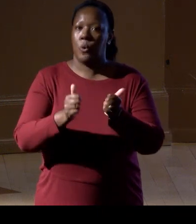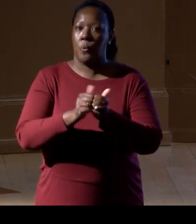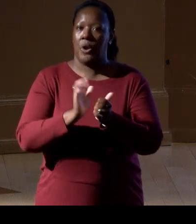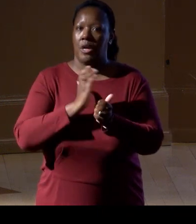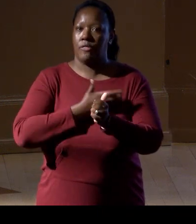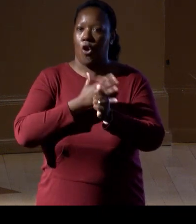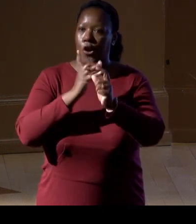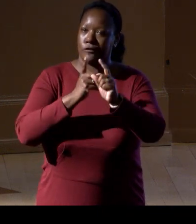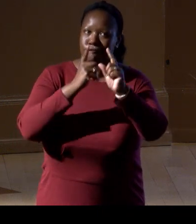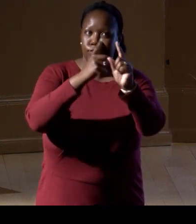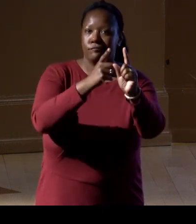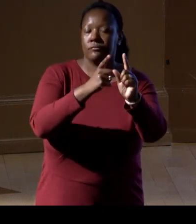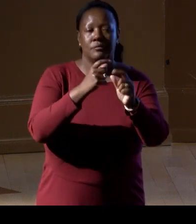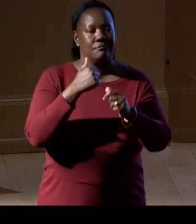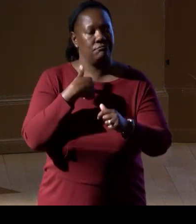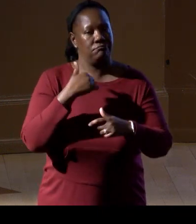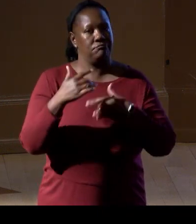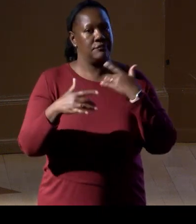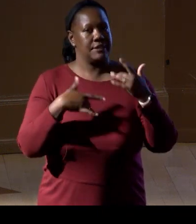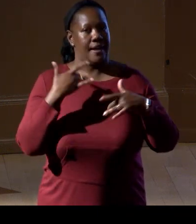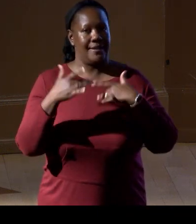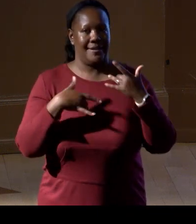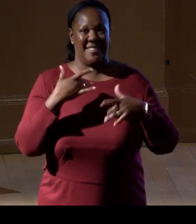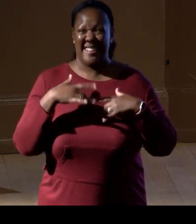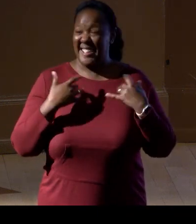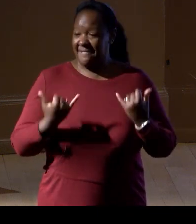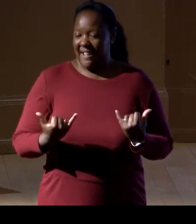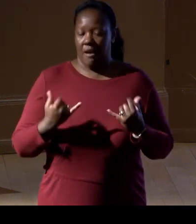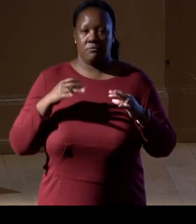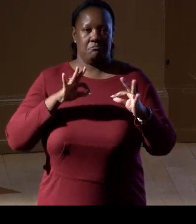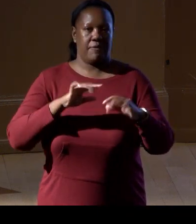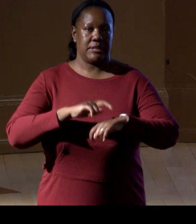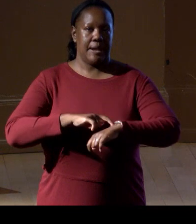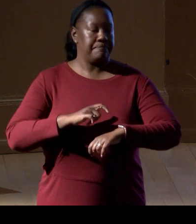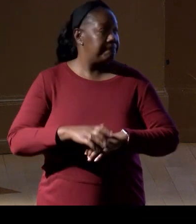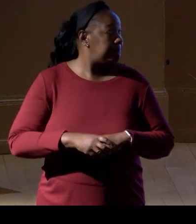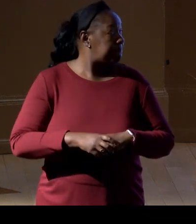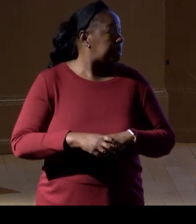It's super exciting, and the time is right, and I'm just gonna say, you know, there's three things.